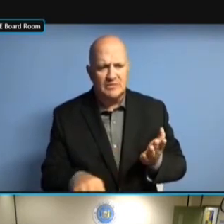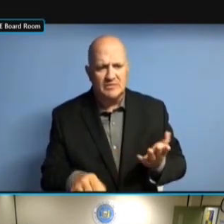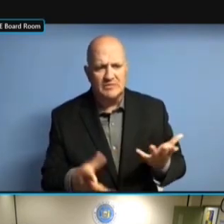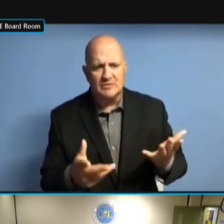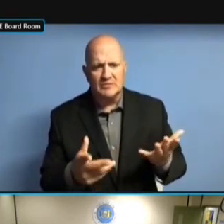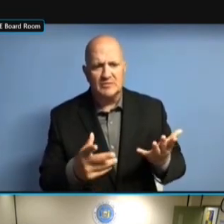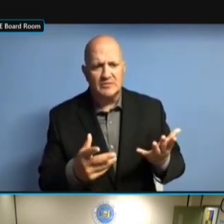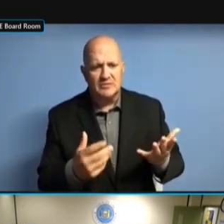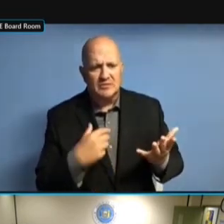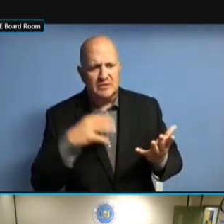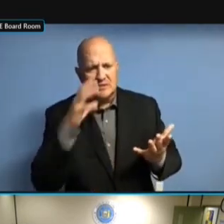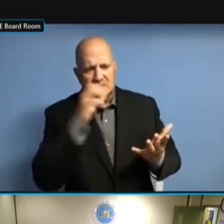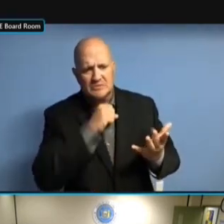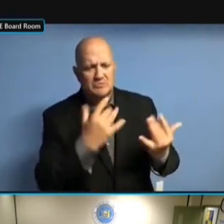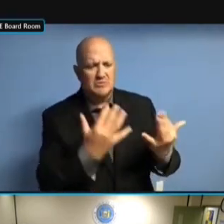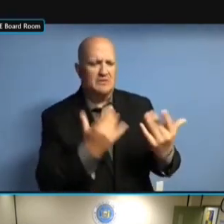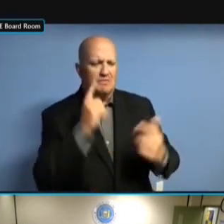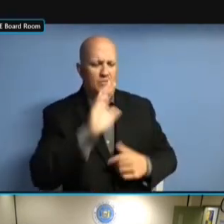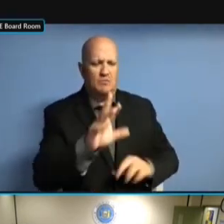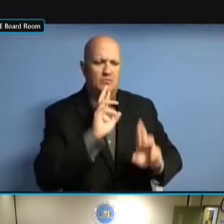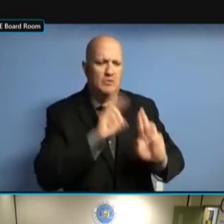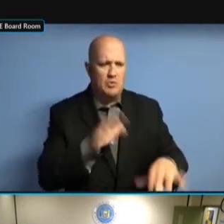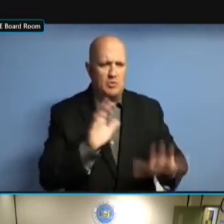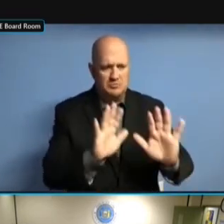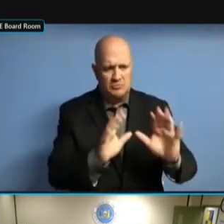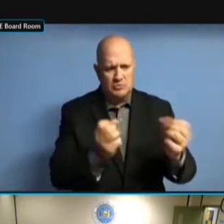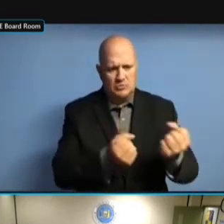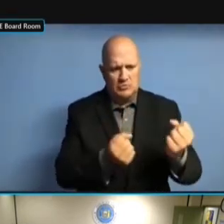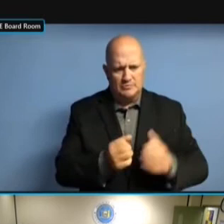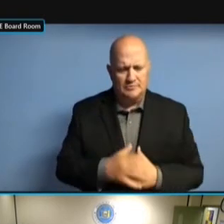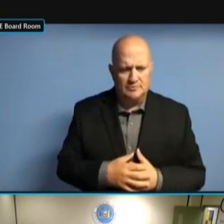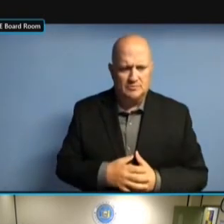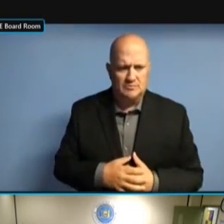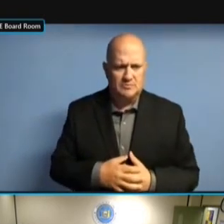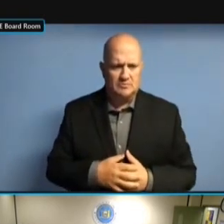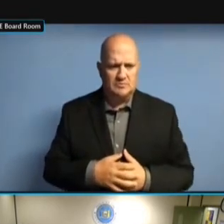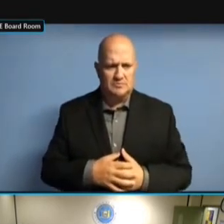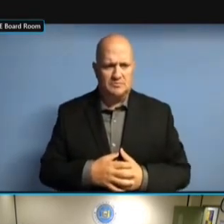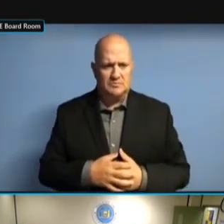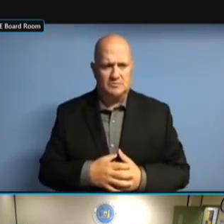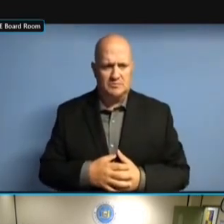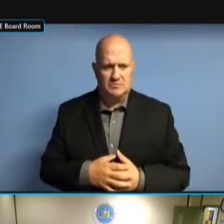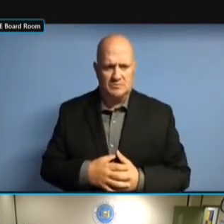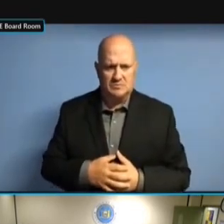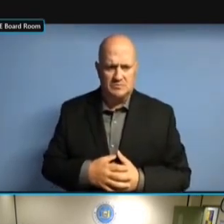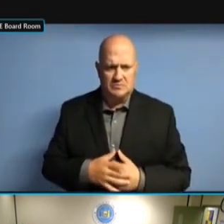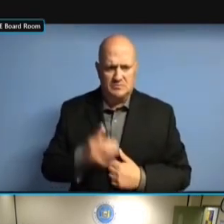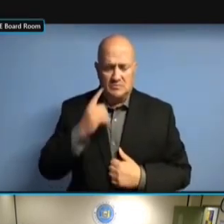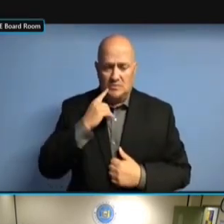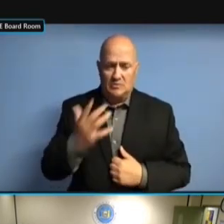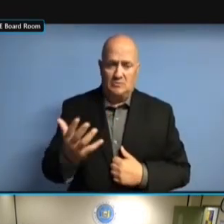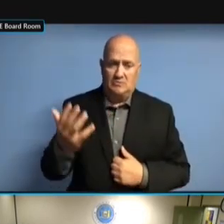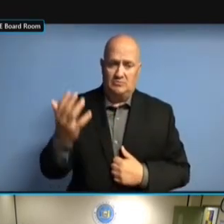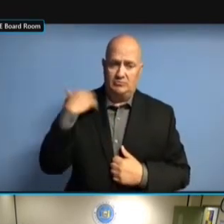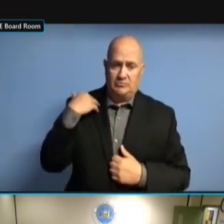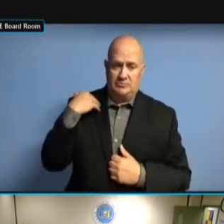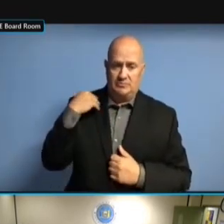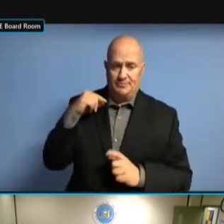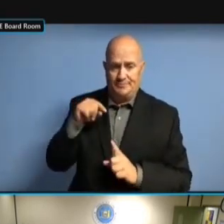MAYBE WE SHOULD WAIT FOR -- >> I JUST THINK -- WE MAYBE WE SHOULD WAIT FOR -- >> I JUST THINK -- WE DID, MAYBE WE SHOULD WAIT FOR -- >> I JUST THINK -- WE DID, A MAYBE WE SHOULD WAIT FOR -- >> I JUST THINK -- WE DID, A FEW I JUST THINK -- WE DID, A FEW I JUST THINK -- WE DID, A FEW YEARS I JUST THINK -- WE DID, A FEW YEARS AGO, I JUST THINK -- WE DID, A FEW YEARS AGO, BEFORE I JUST THINK -- WE DID, A FEW YEARS AGO, BEFORE MICHAEL YEARS AGO, BEFORE MICHAEL YEARS AGO, BEFORE MICHAEL STARTED, YEARS AGO, BEFORE MICHAEL STARTED, A YEARS AGO, BEFORE MICHAEL STARTED, A DORMANT YEARS AGO, BEFORE MICHAEL STARTED, A DORMANT COMMITTEE STARTED, A DORMANT COMMITTEE STARTED, A DORMANT COMMITTEE REVIEW STARTED, A DORMANT COMMITTEE REVIEW AND STARTED, A DORMANT COMMITTEE REVIEW AND WENT STARTED, A DORMANT COMMITTEE REVIEW AND WENT THROUGH STARTED, A DORMANT COMMITTEE REVIEW AND WENT THROUGH AND REVIEW AND WENT THROUGH AND REVIEW AND WENT THROUGH AND TERMINATED REVIEW AND WENT THROUGH AND TERMINATED A